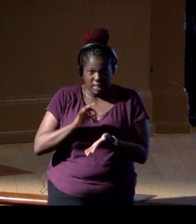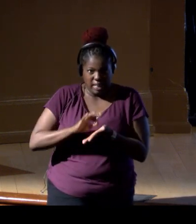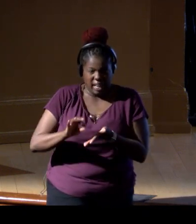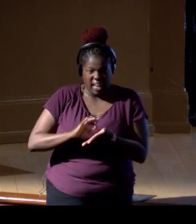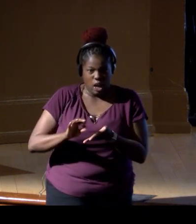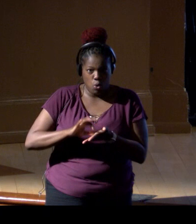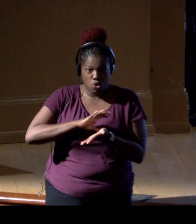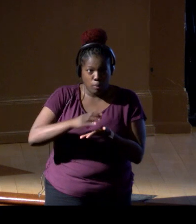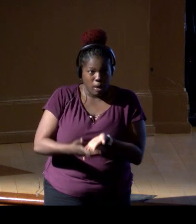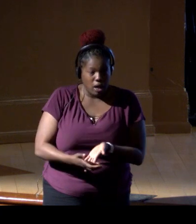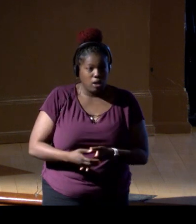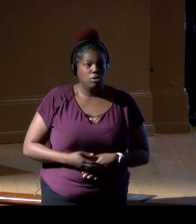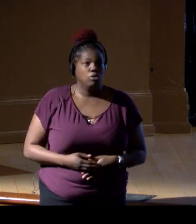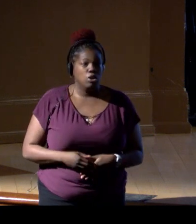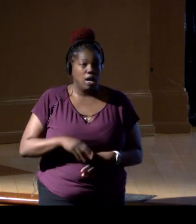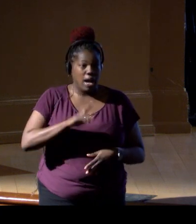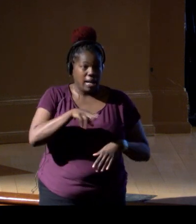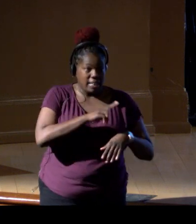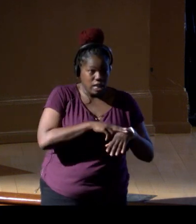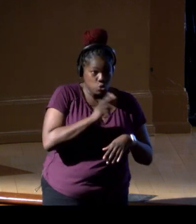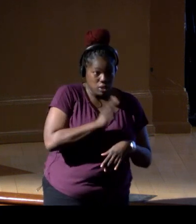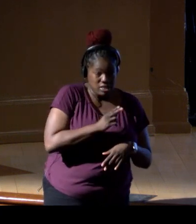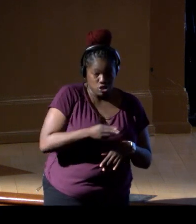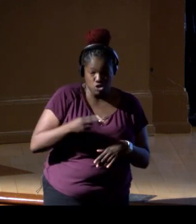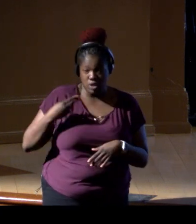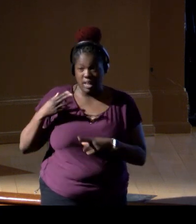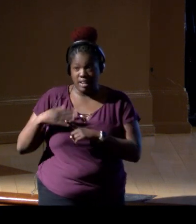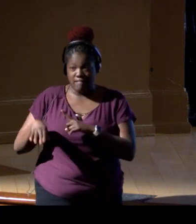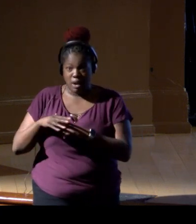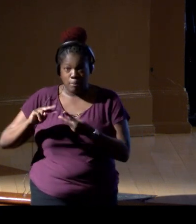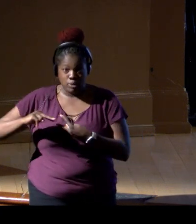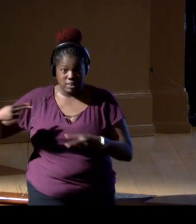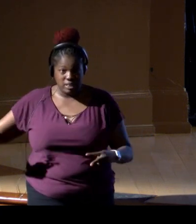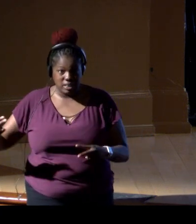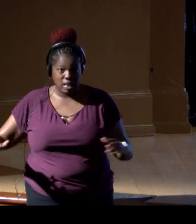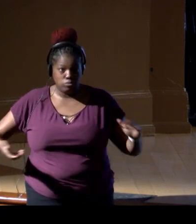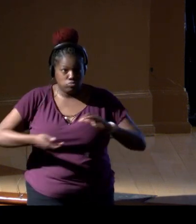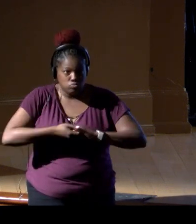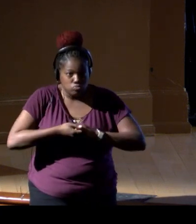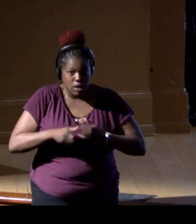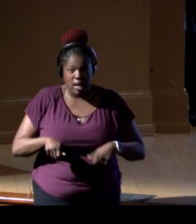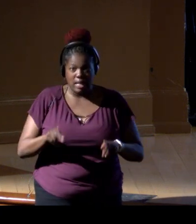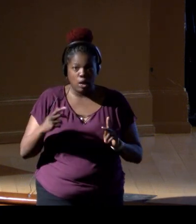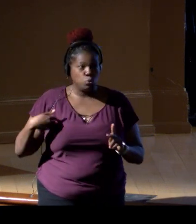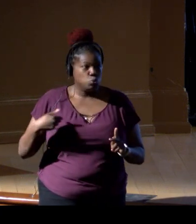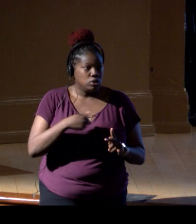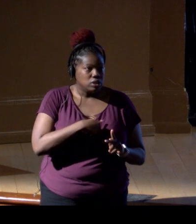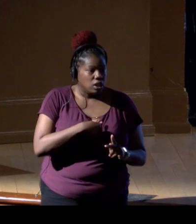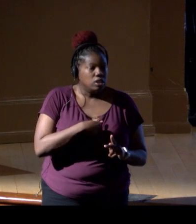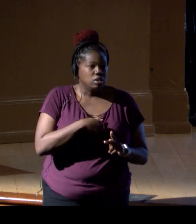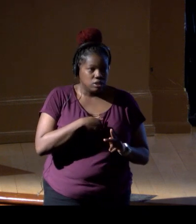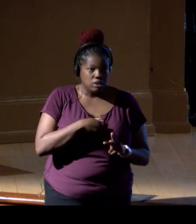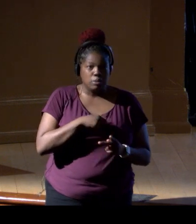Combining natural history with environmental DNA allows us to be very specific